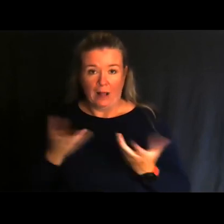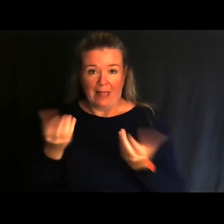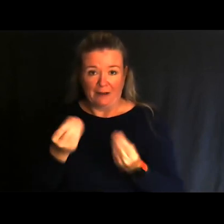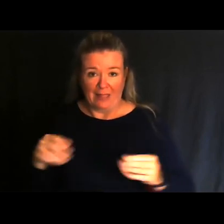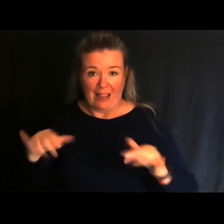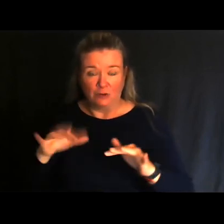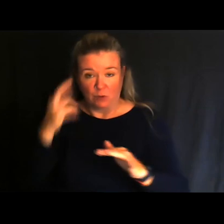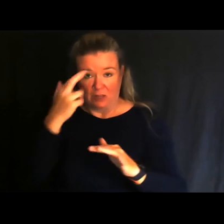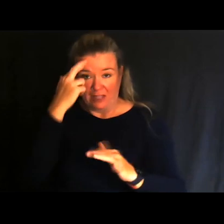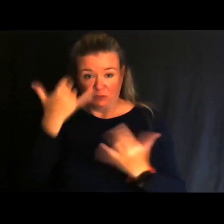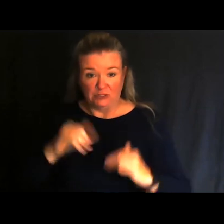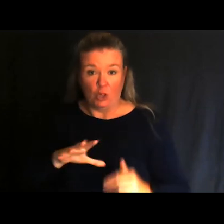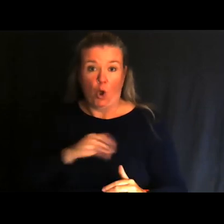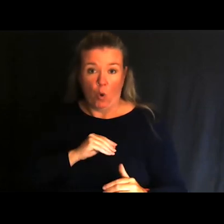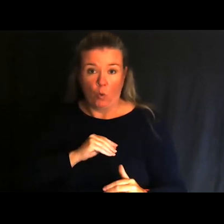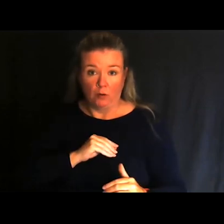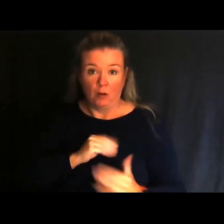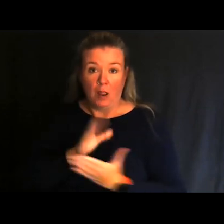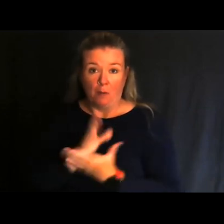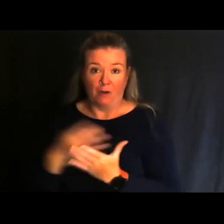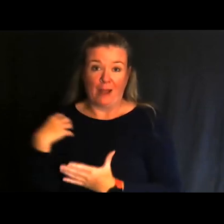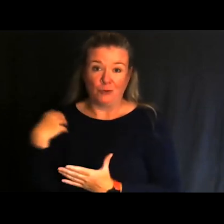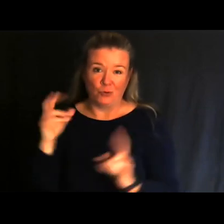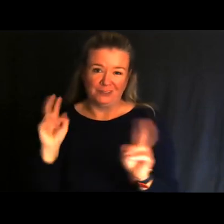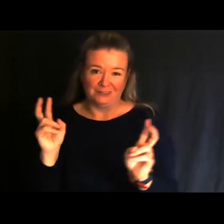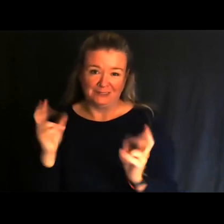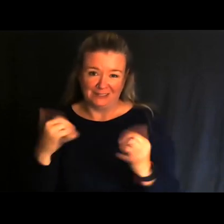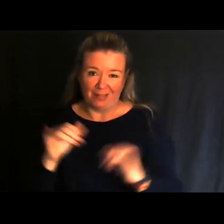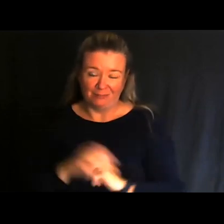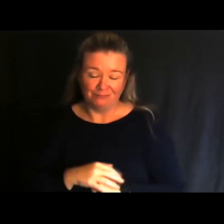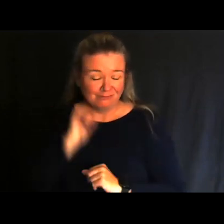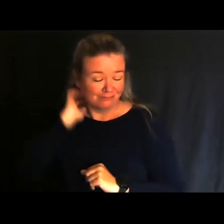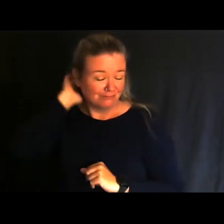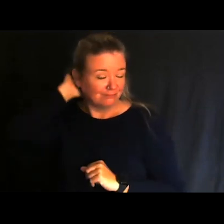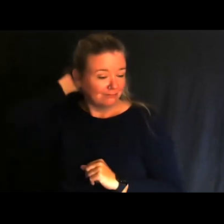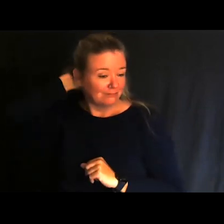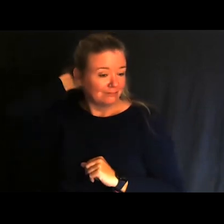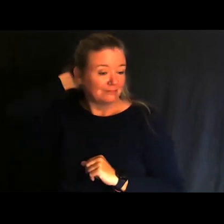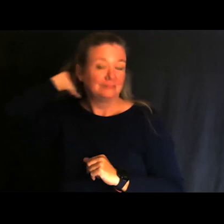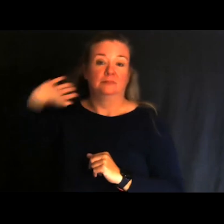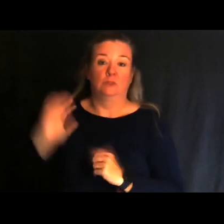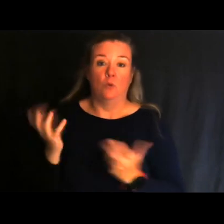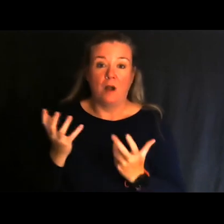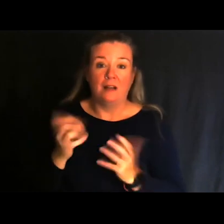we still own a portion of the outdoors in the State of Michigan like the state parks.